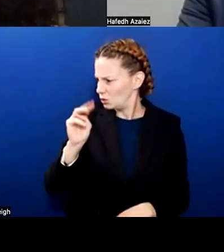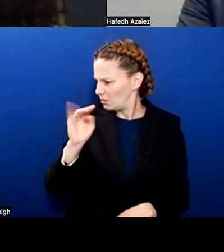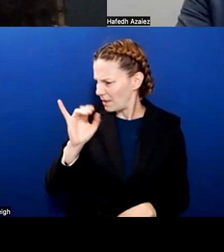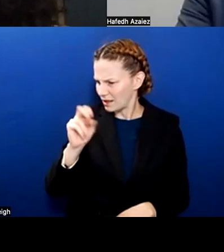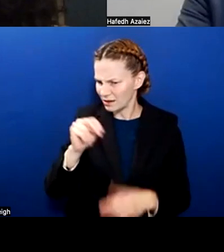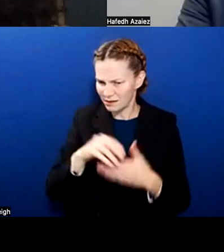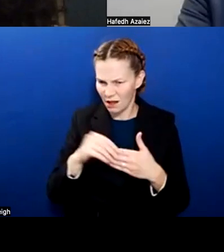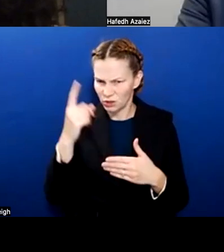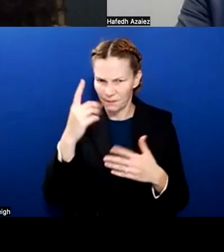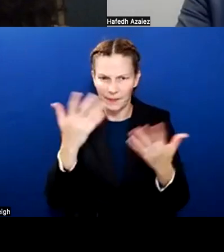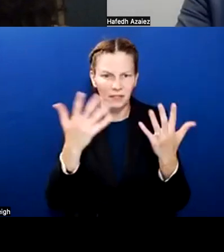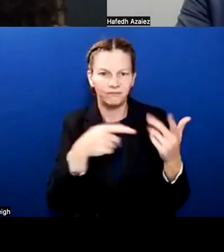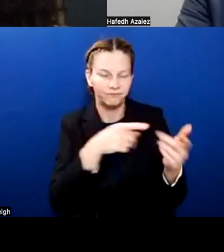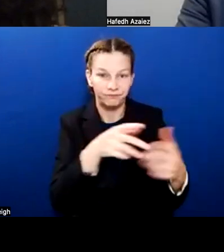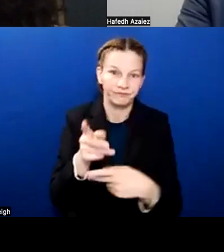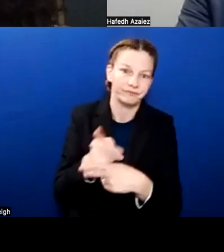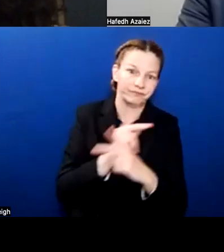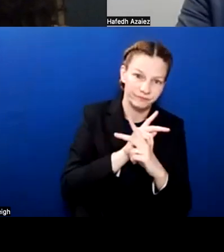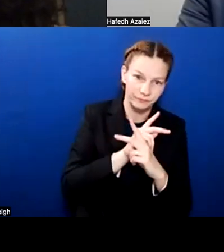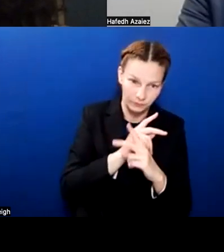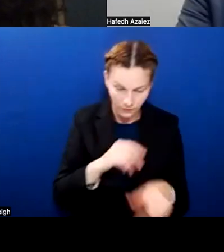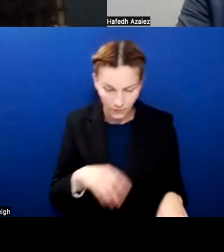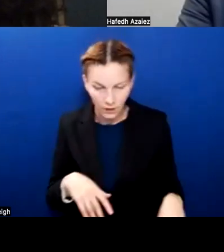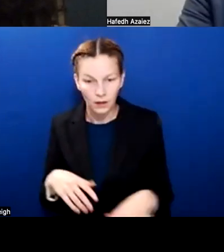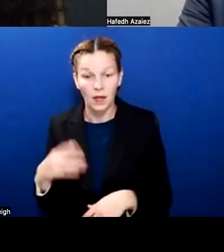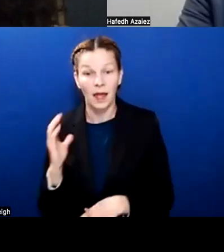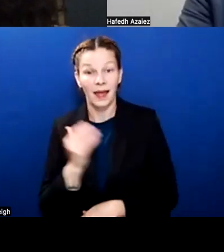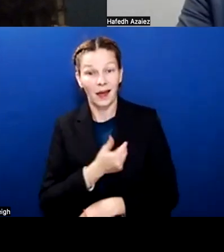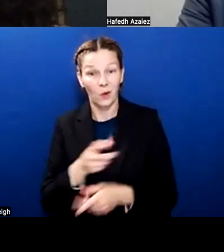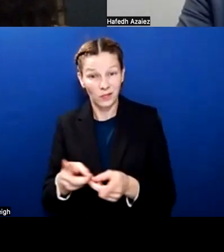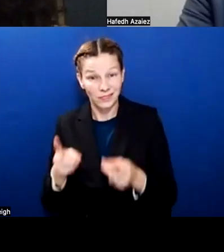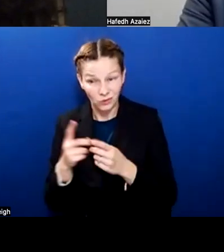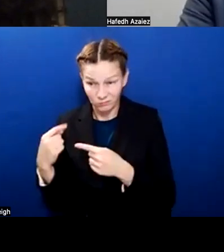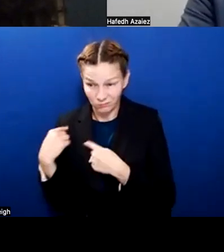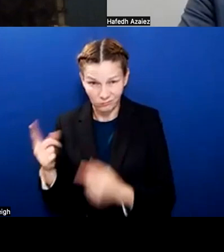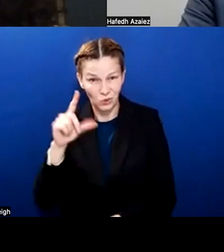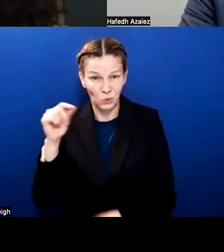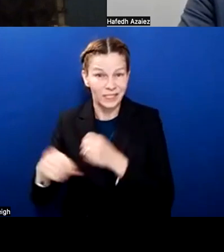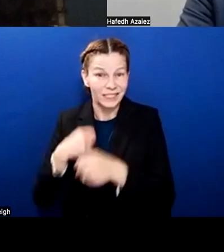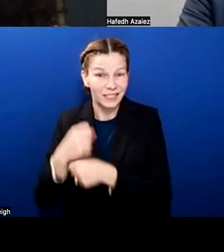it was a fast growing district, our district for the last, as I said, 20 years or so, been borrowing money to build the new buildings.